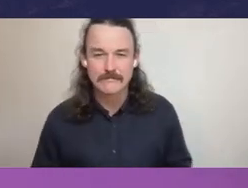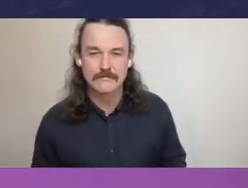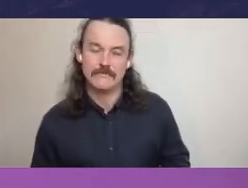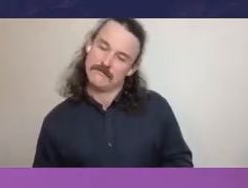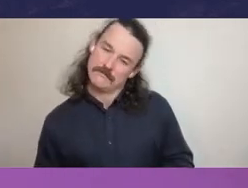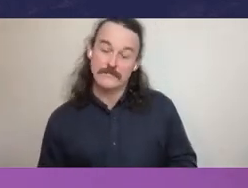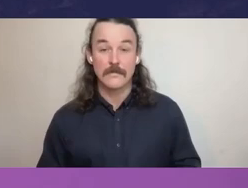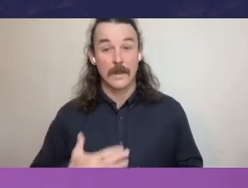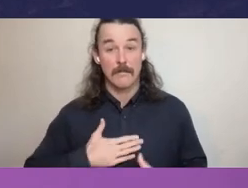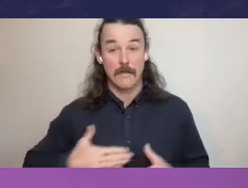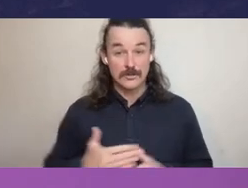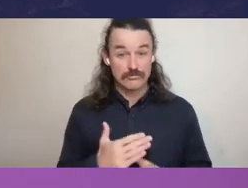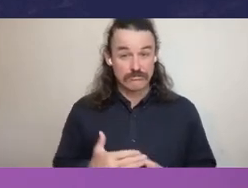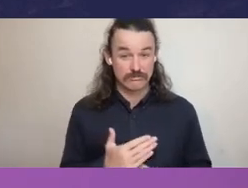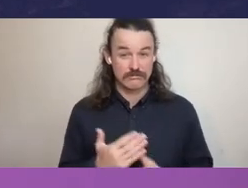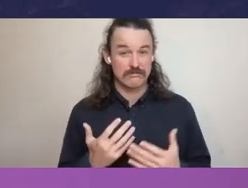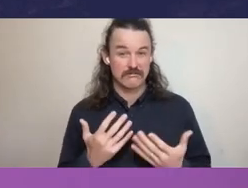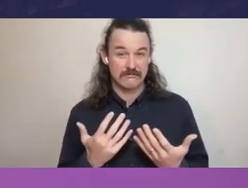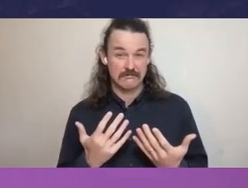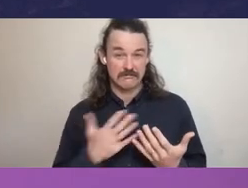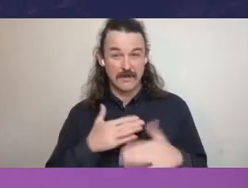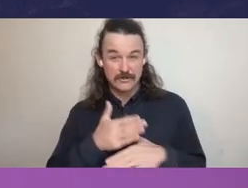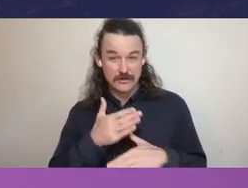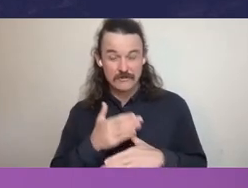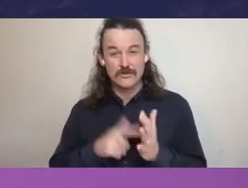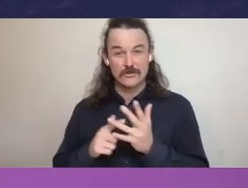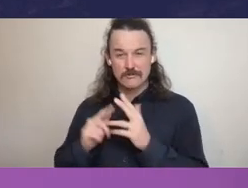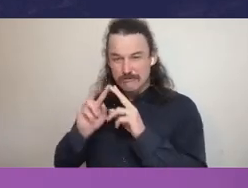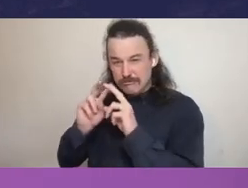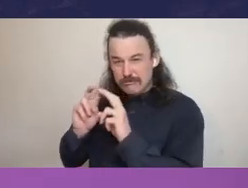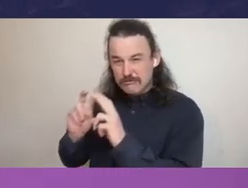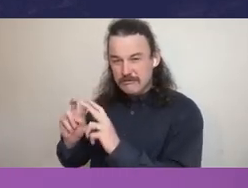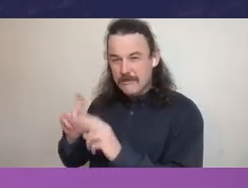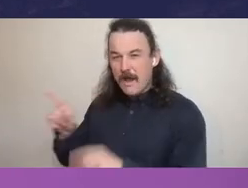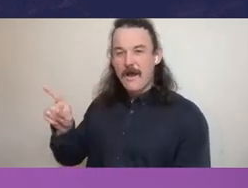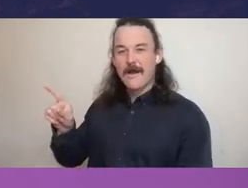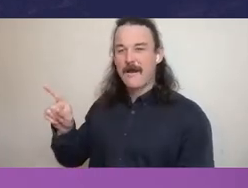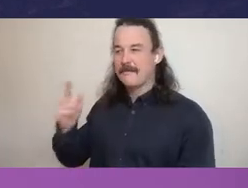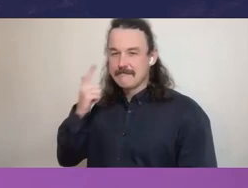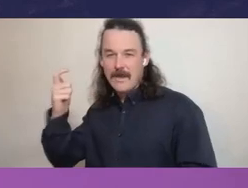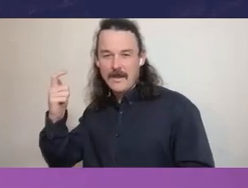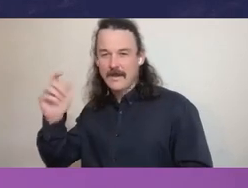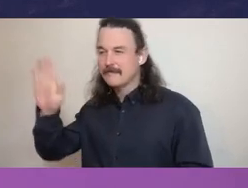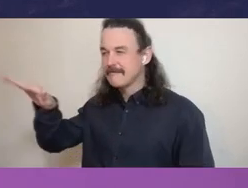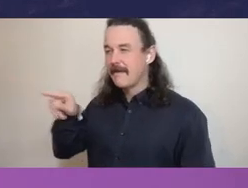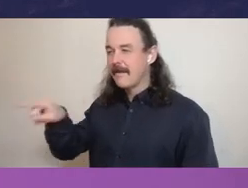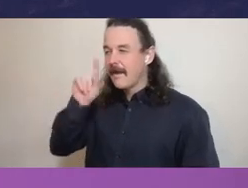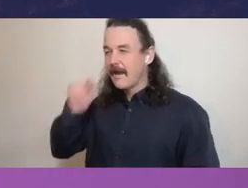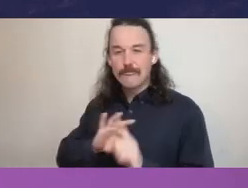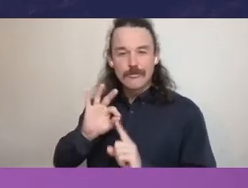is exposing these things and saying that's how you could have done better. So, I mean, just to dust off a few recent examples, the